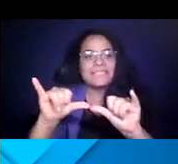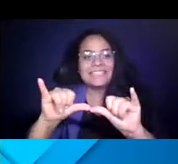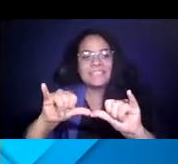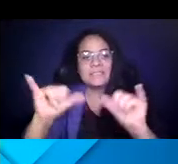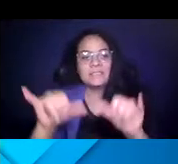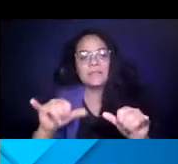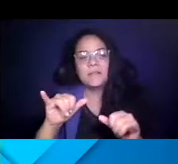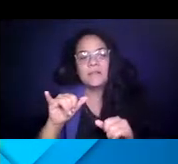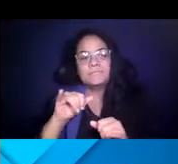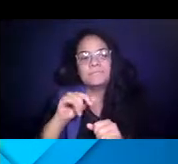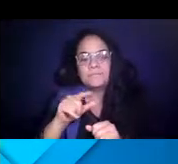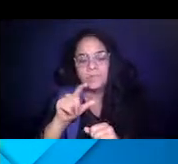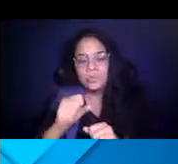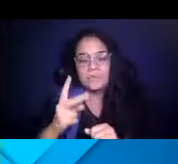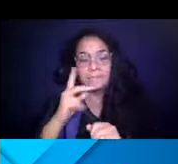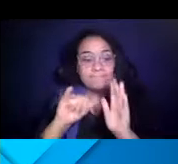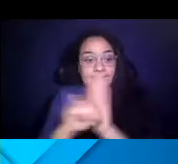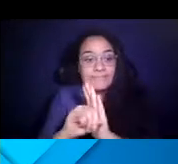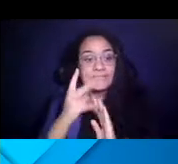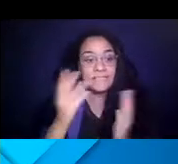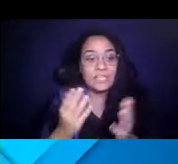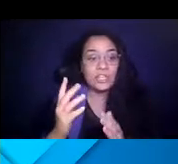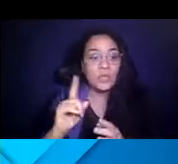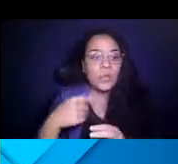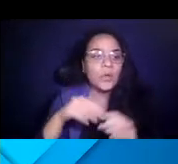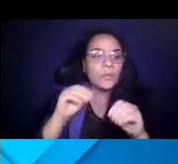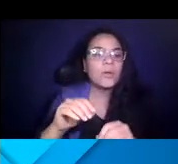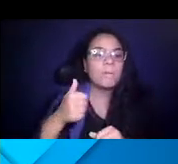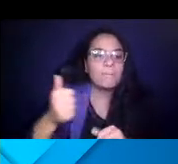14:56:39 You can see here where we put our passengers or customers on notice that we